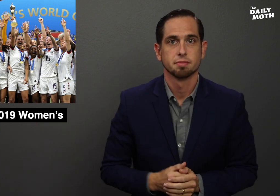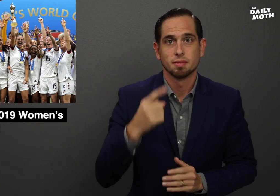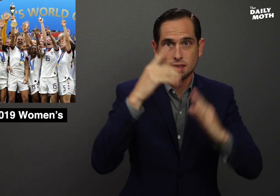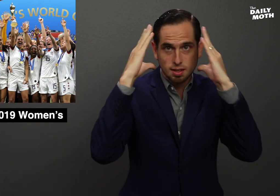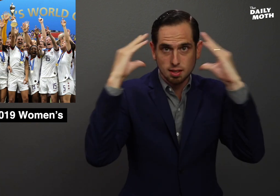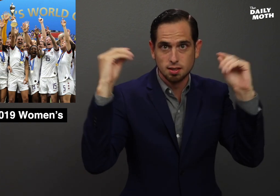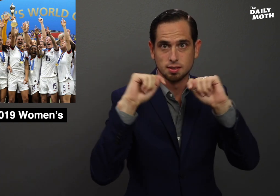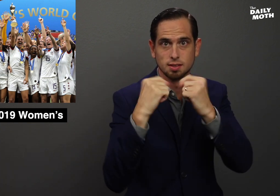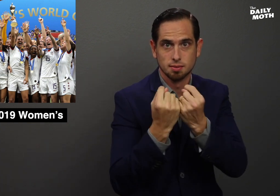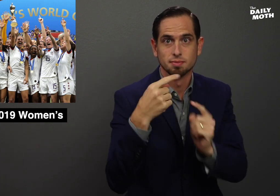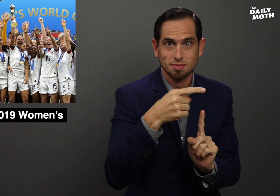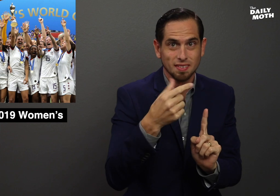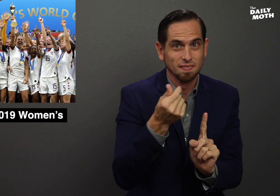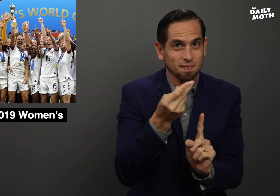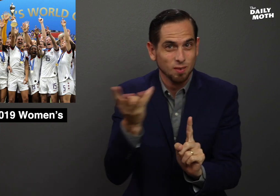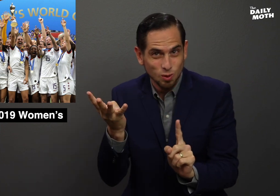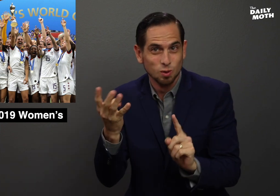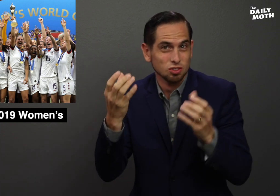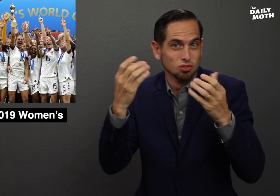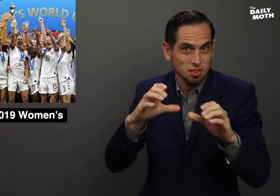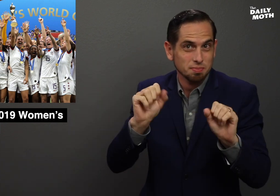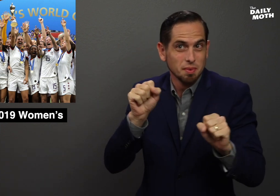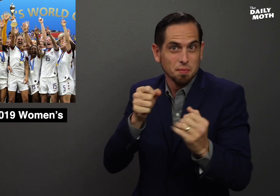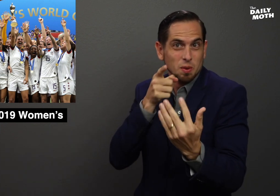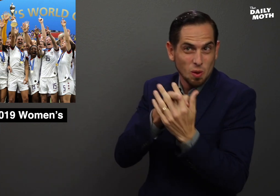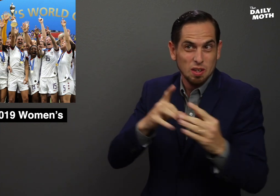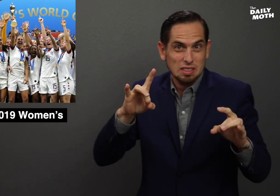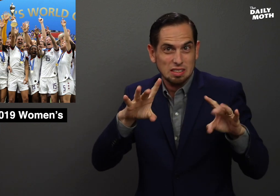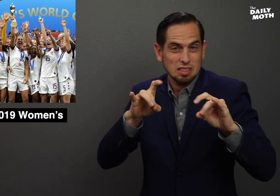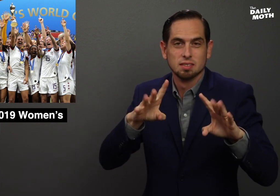The Netherlands team had several chances for a goal,